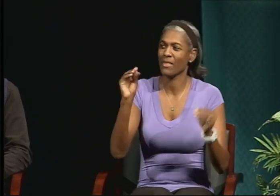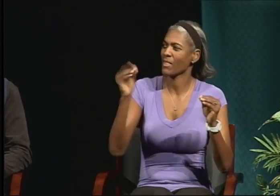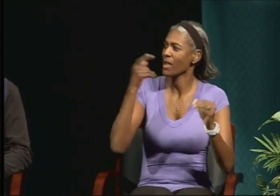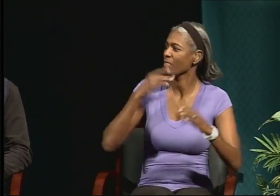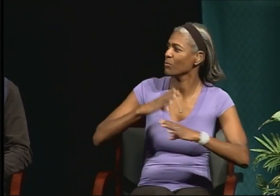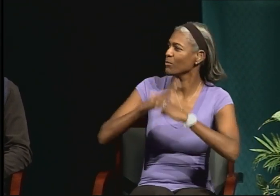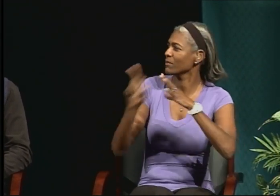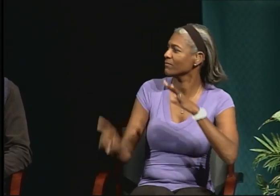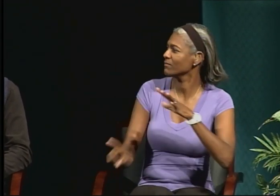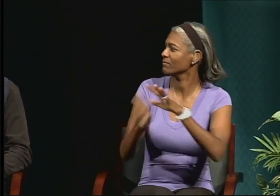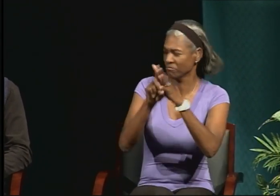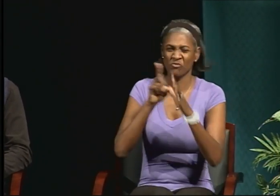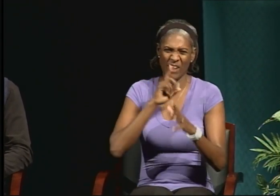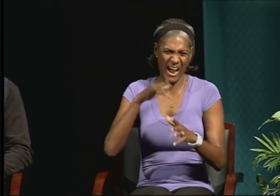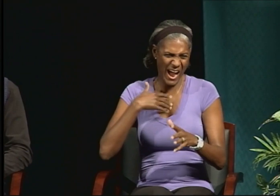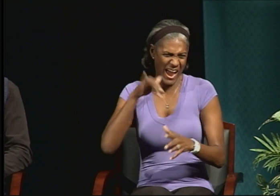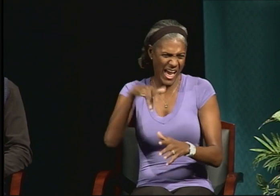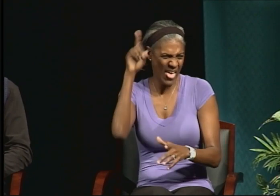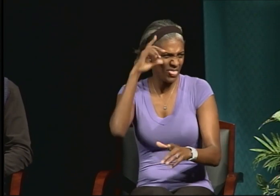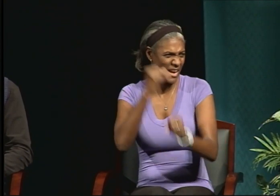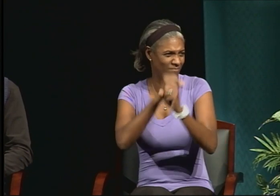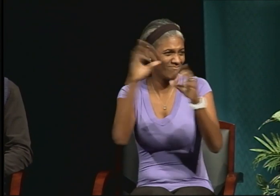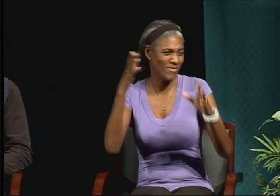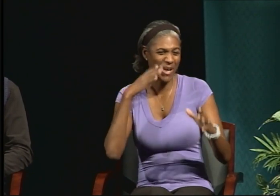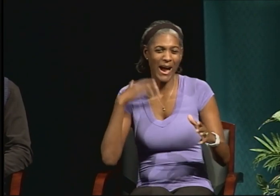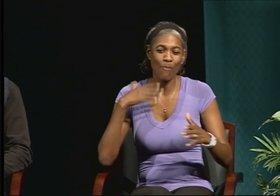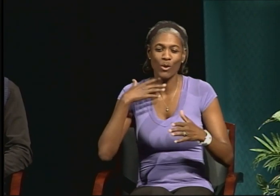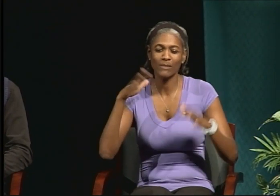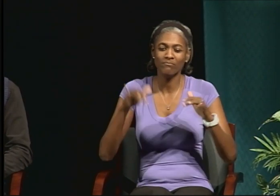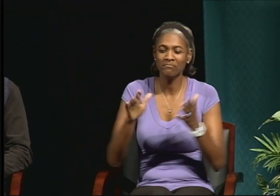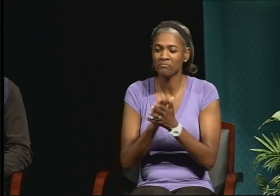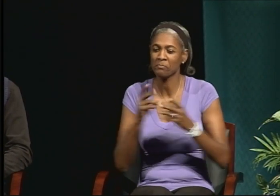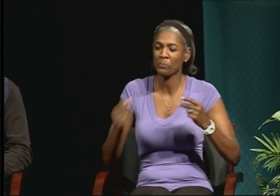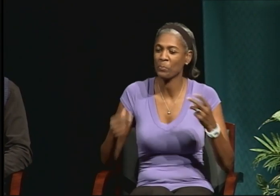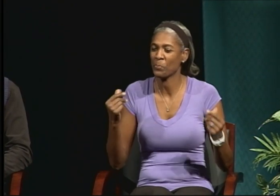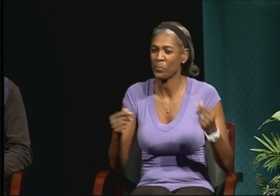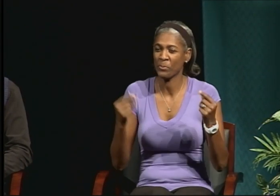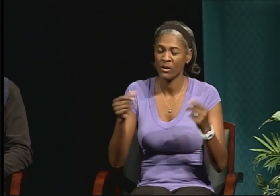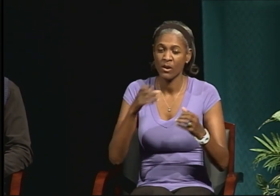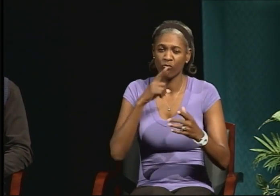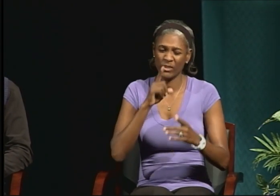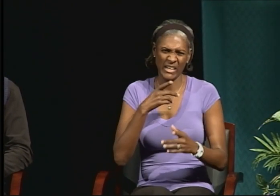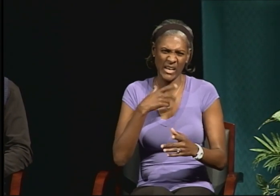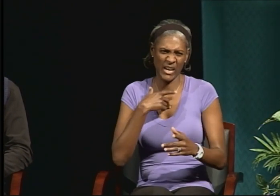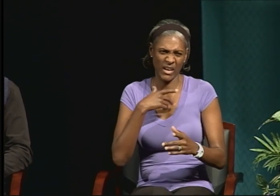It's not an easy process. But little did I know that there would be some other issues.